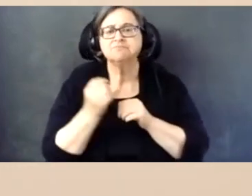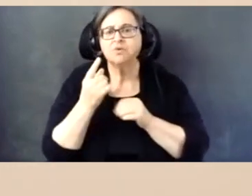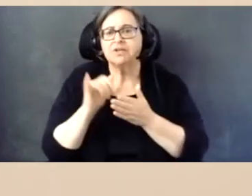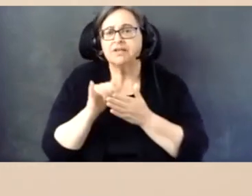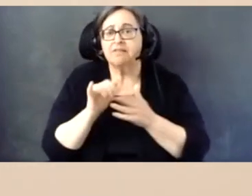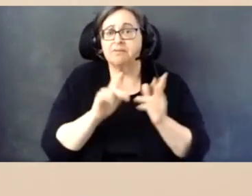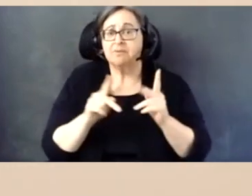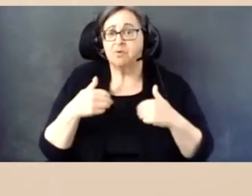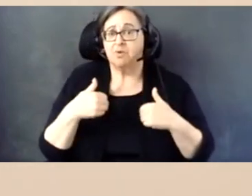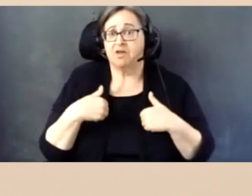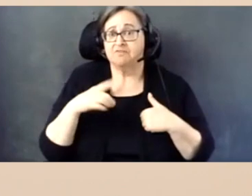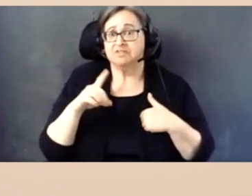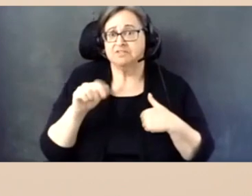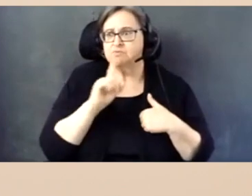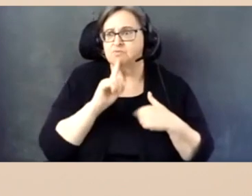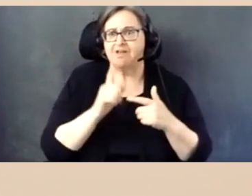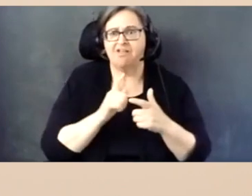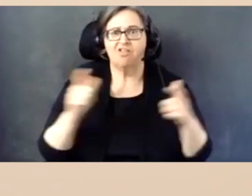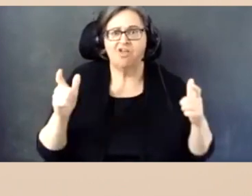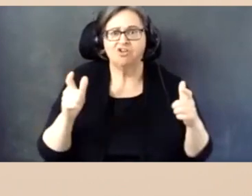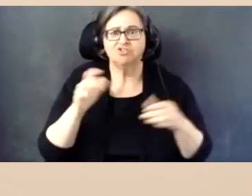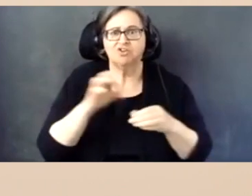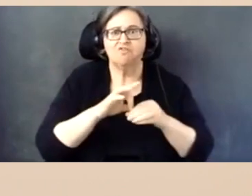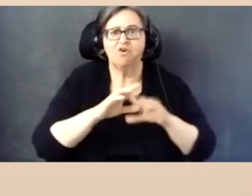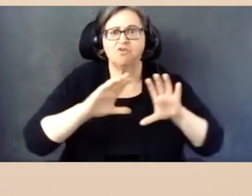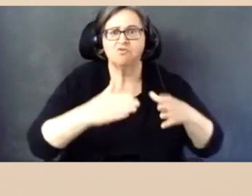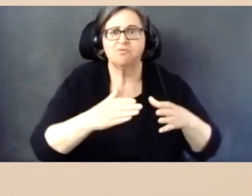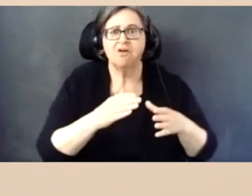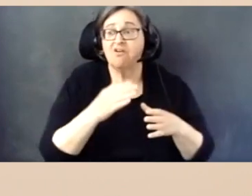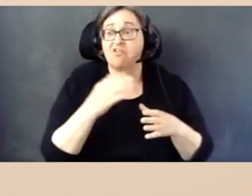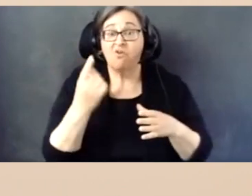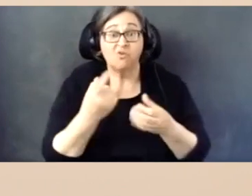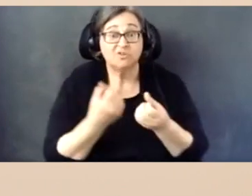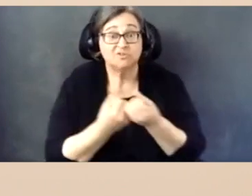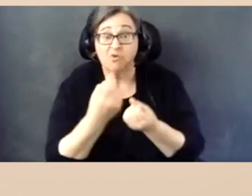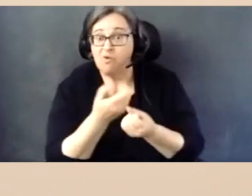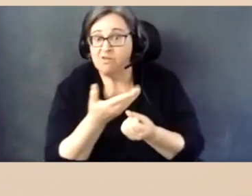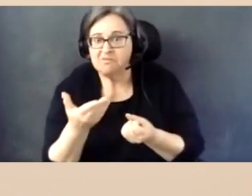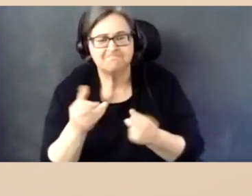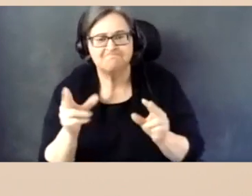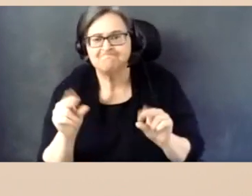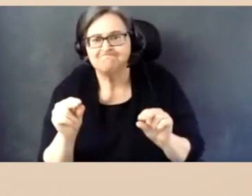And to understand that while people with disabilities are a large voting bloc, they aren't a monolith either.